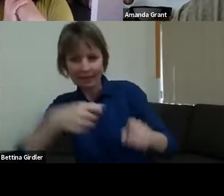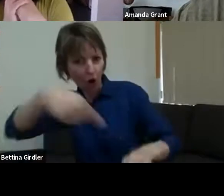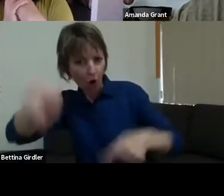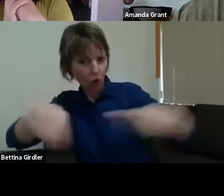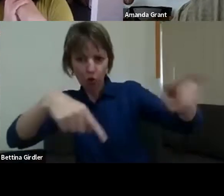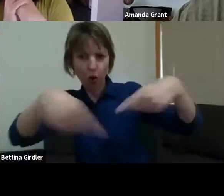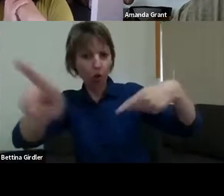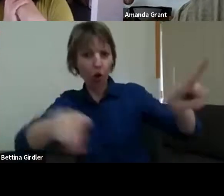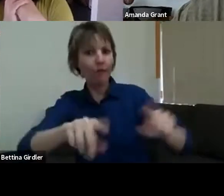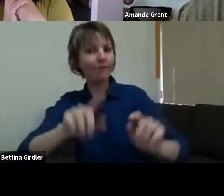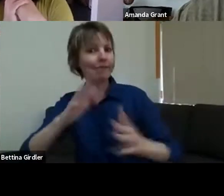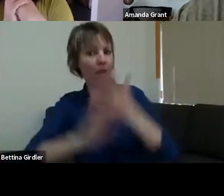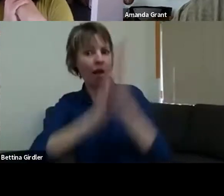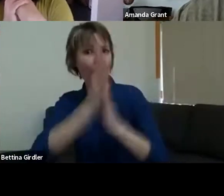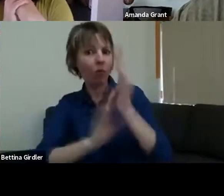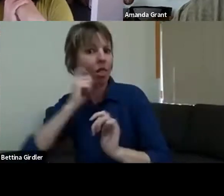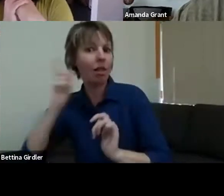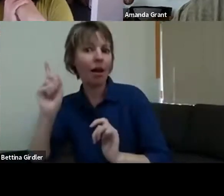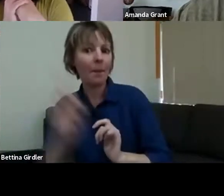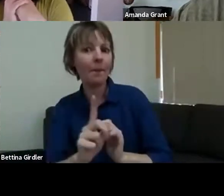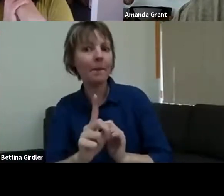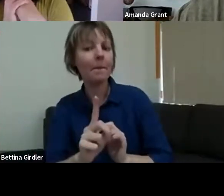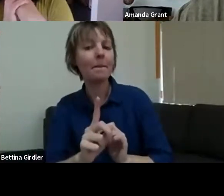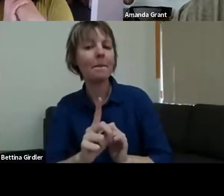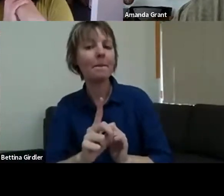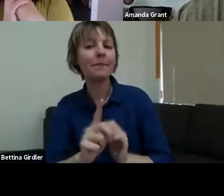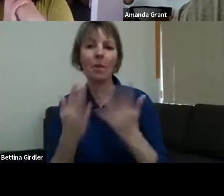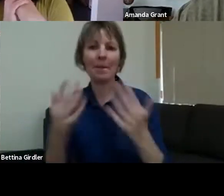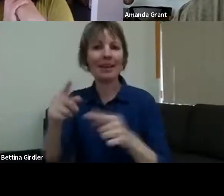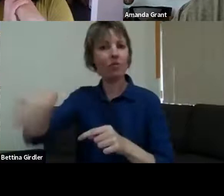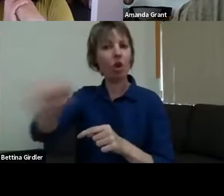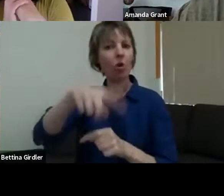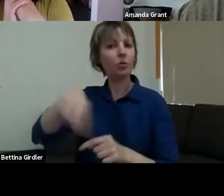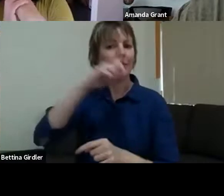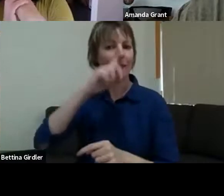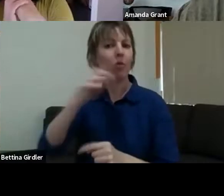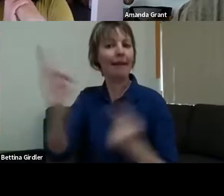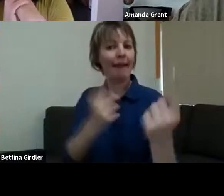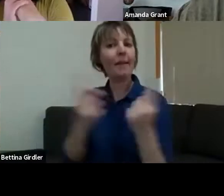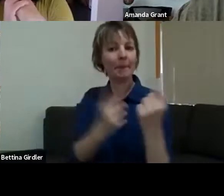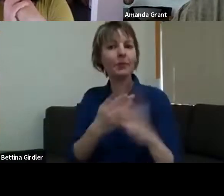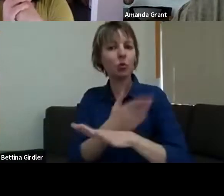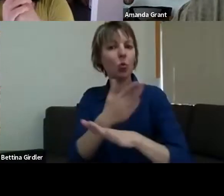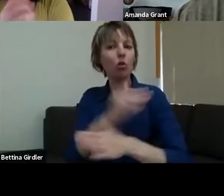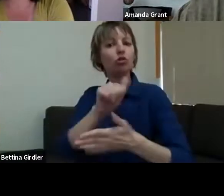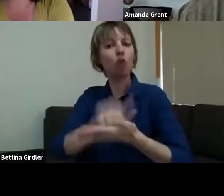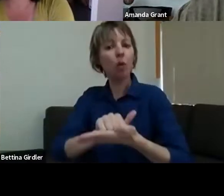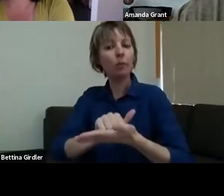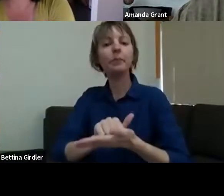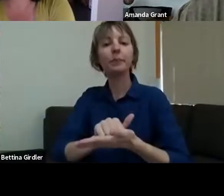they - many of those people came along to the workshops. They just simply were traumatised by the fact that they didn't know whether they